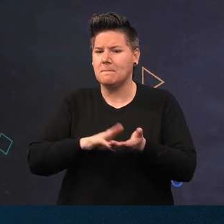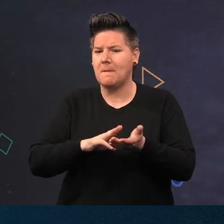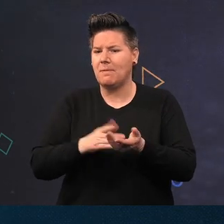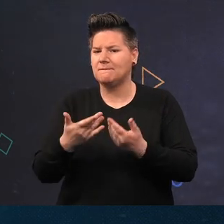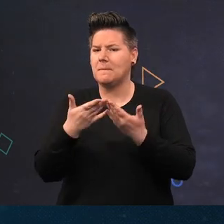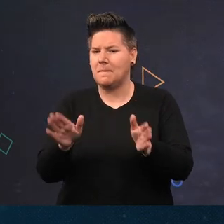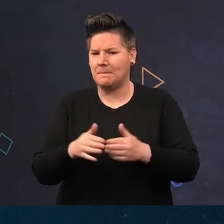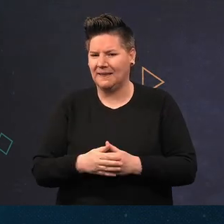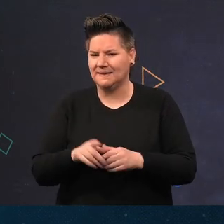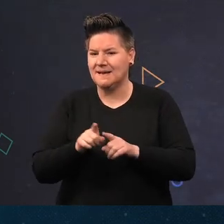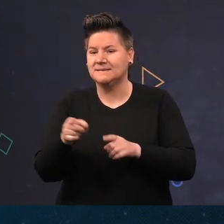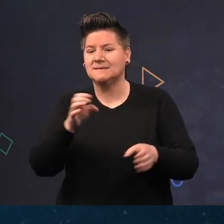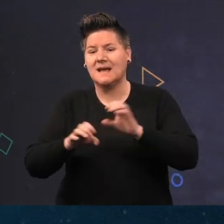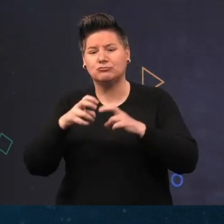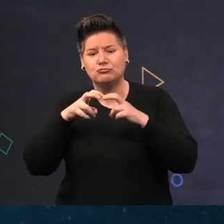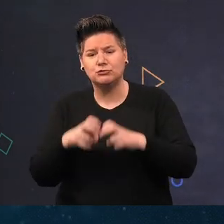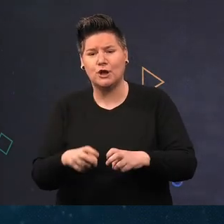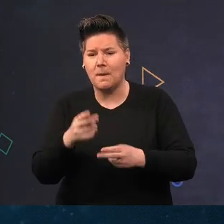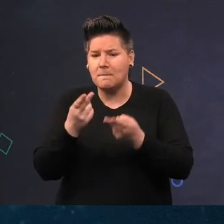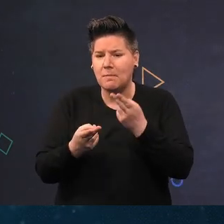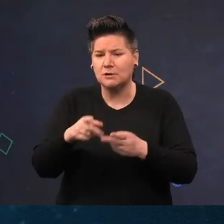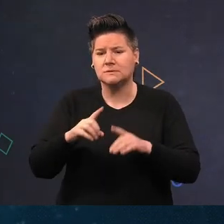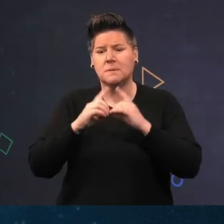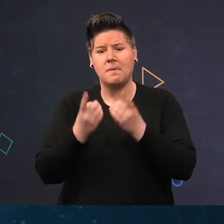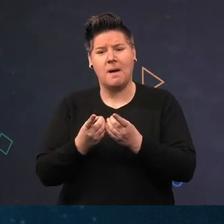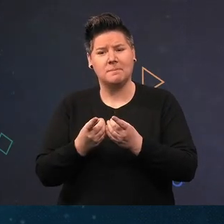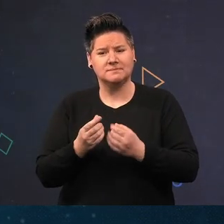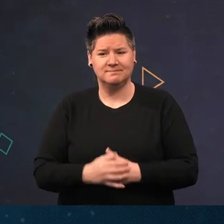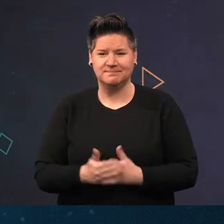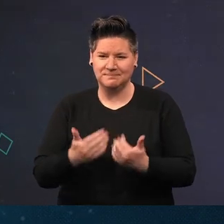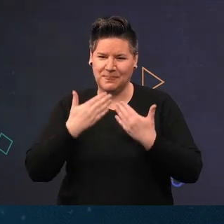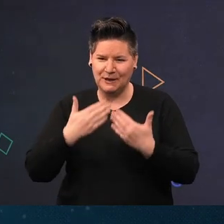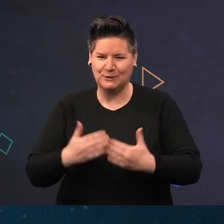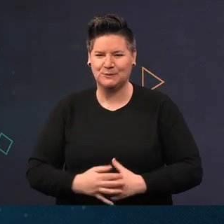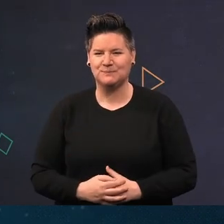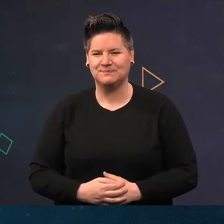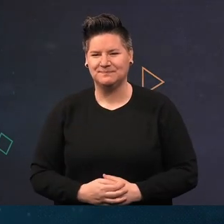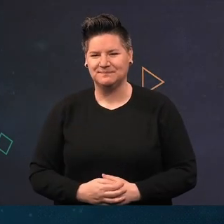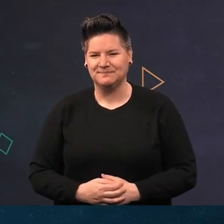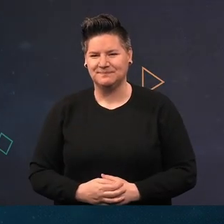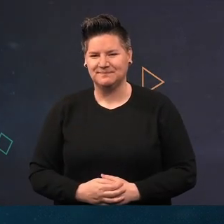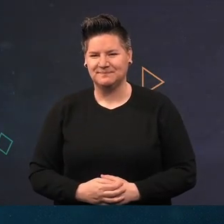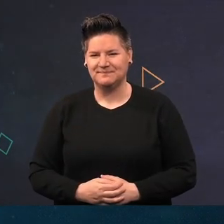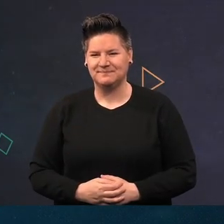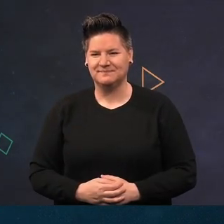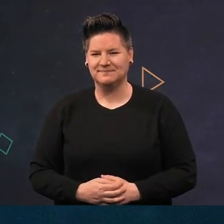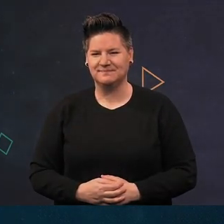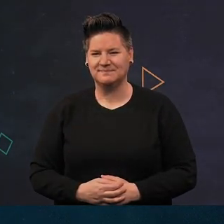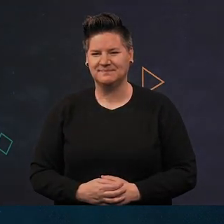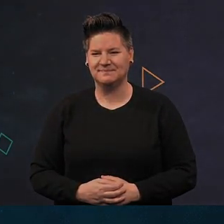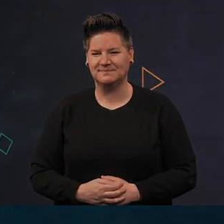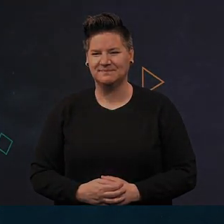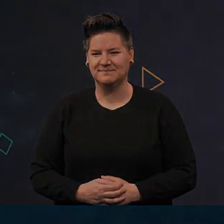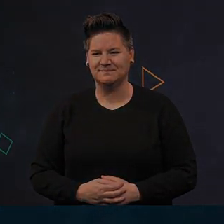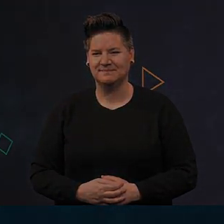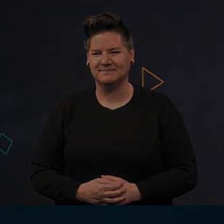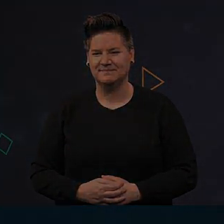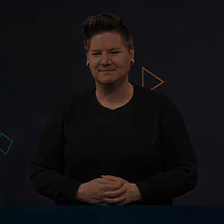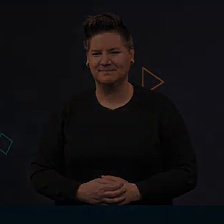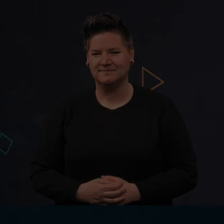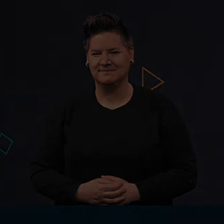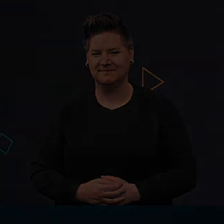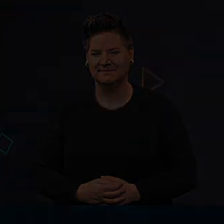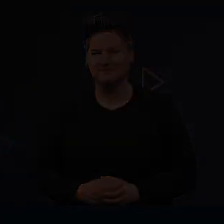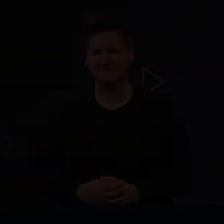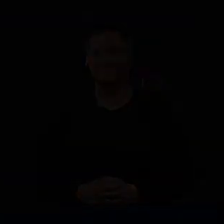and enhances the scientific research and monitoring that the department can do. Thank You!